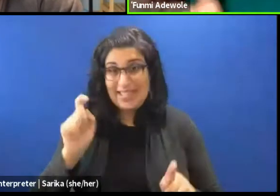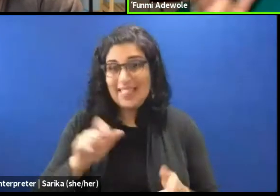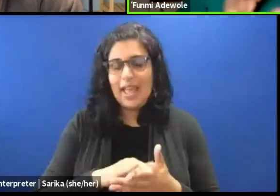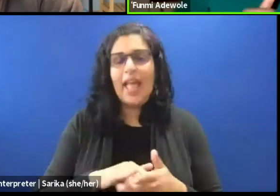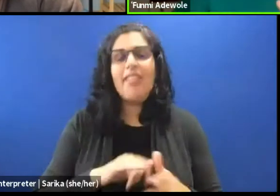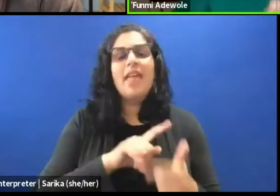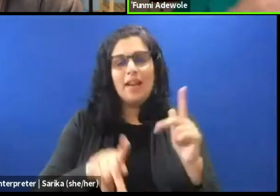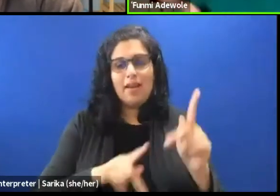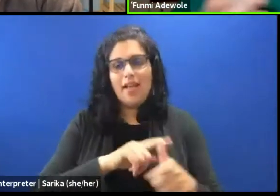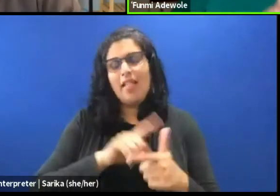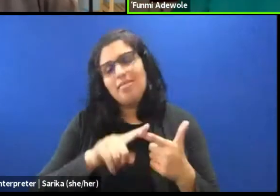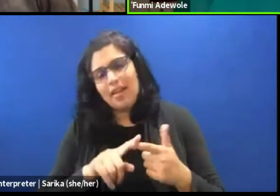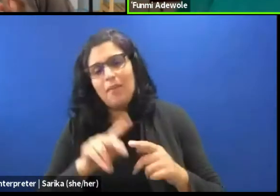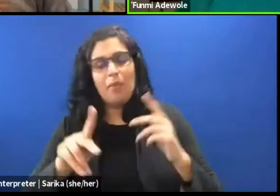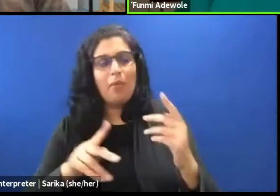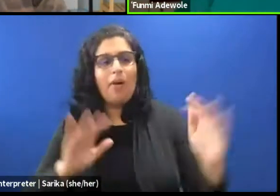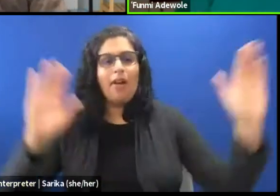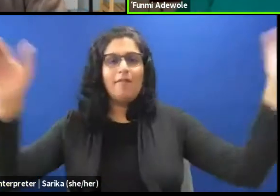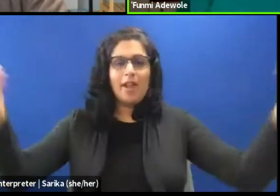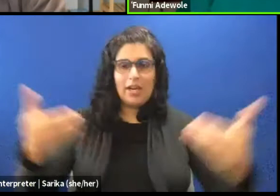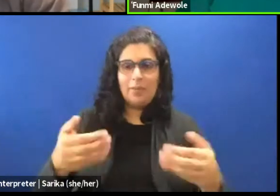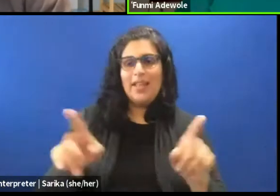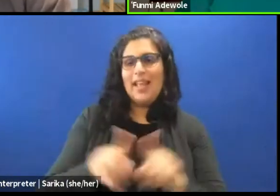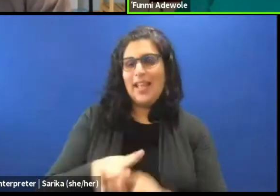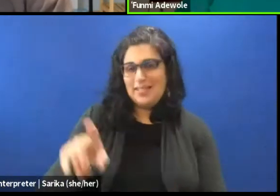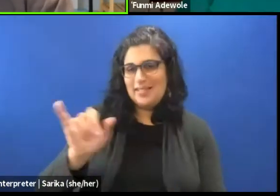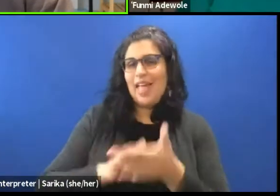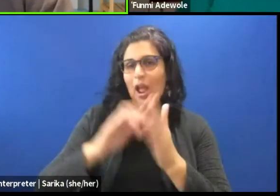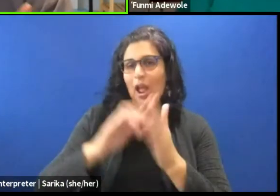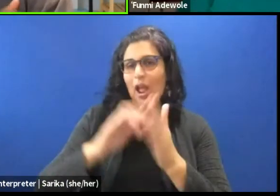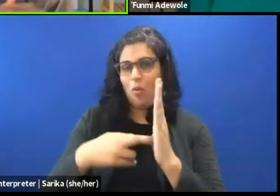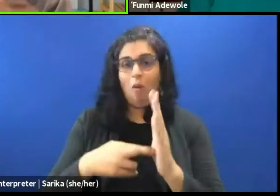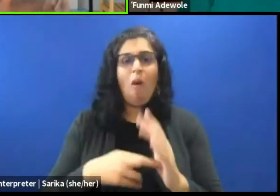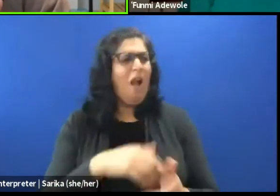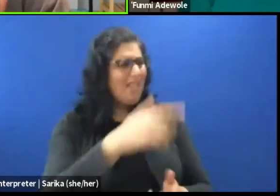That is how I came into dramaturgy. It is interesting, because when we speak